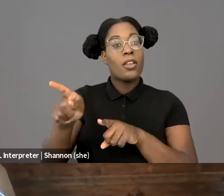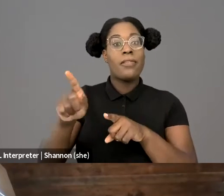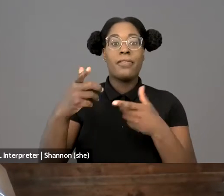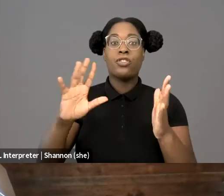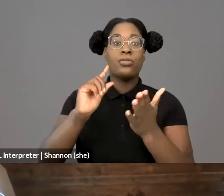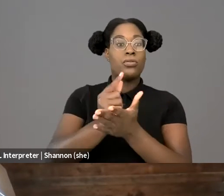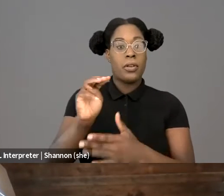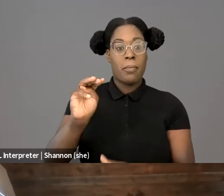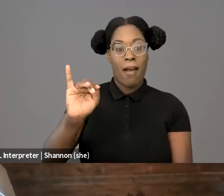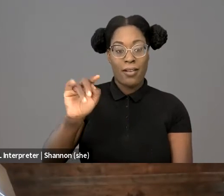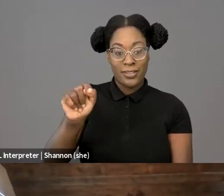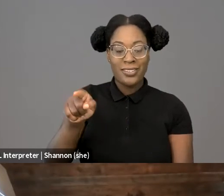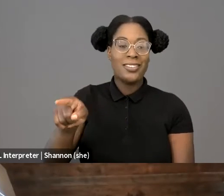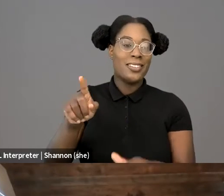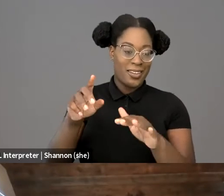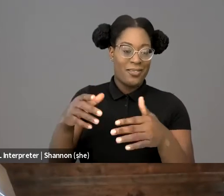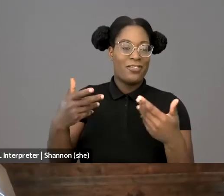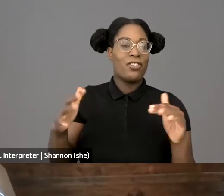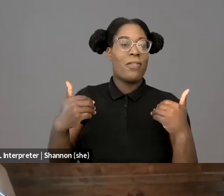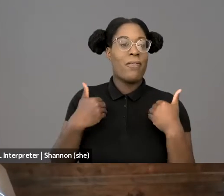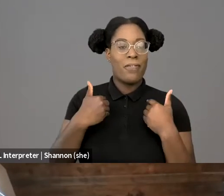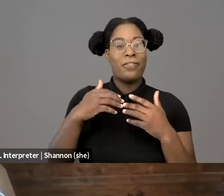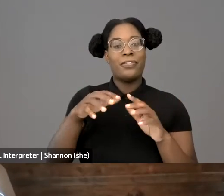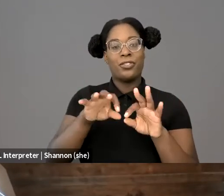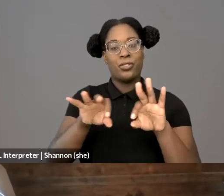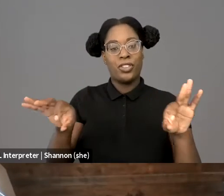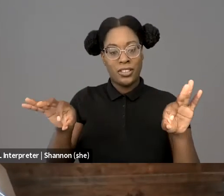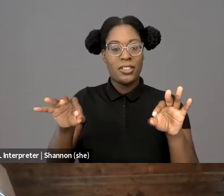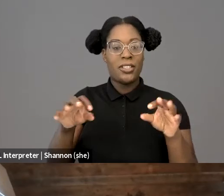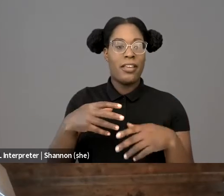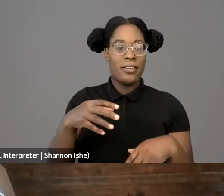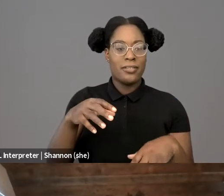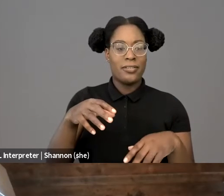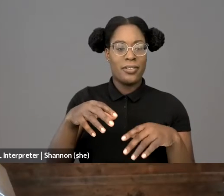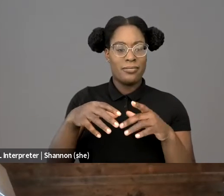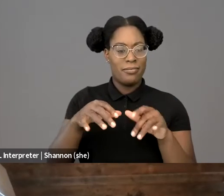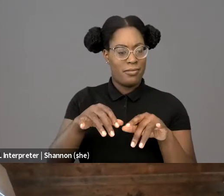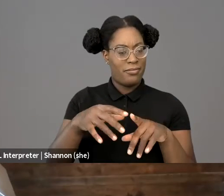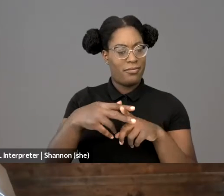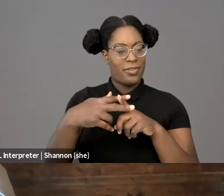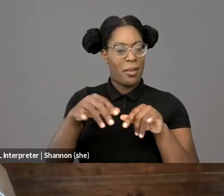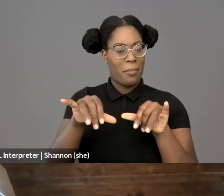where he earned a degree in mechanical engineering, and he went on to get a master's in environmental engineering